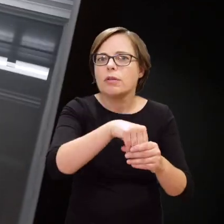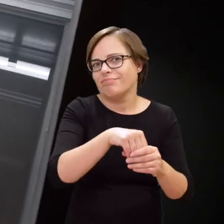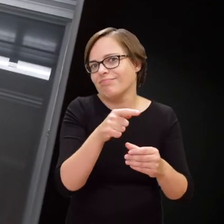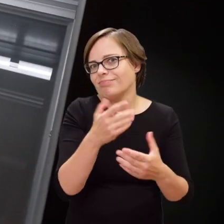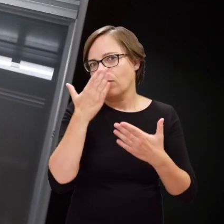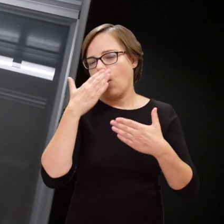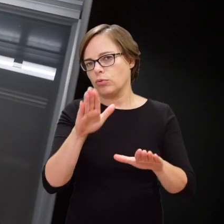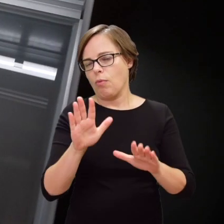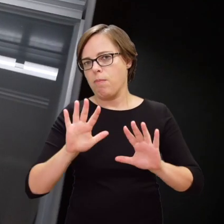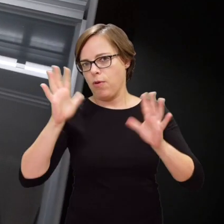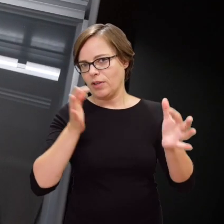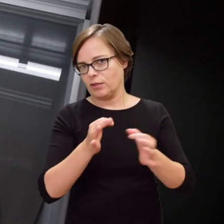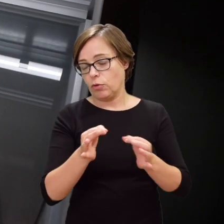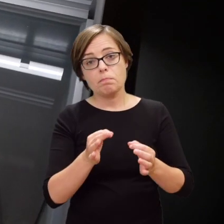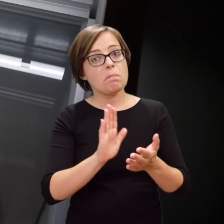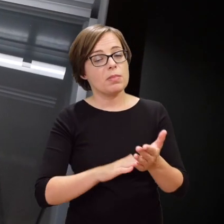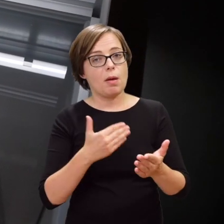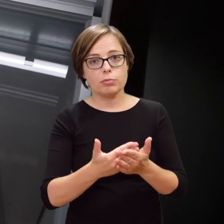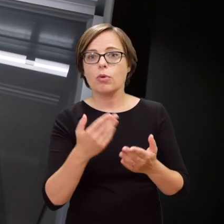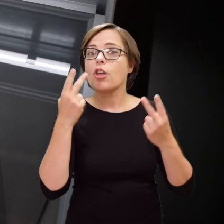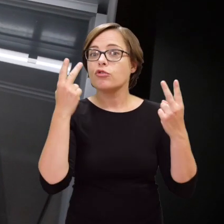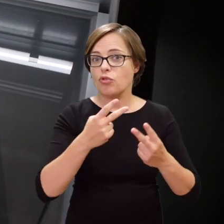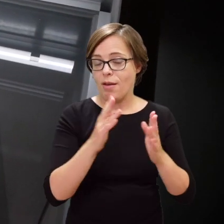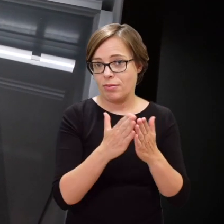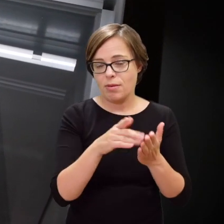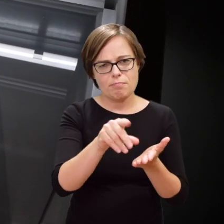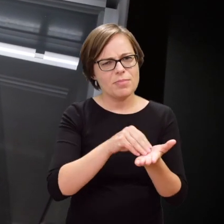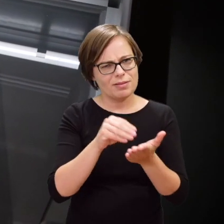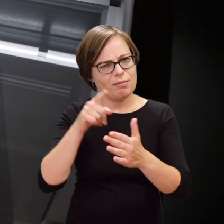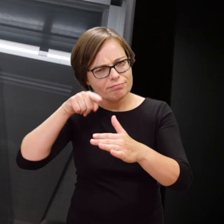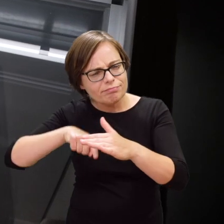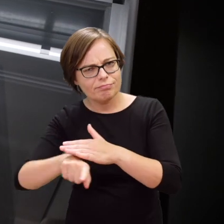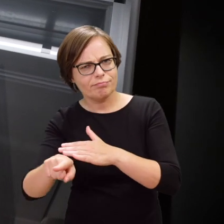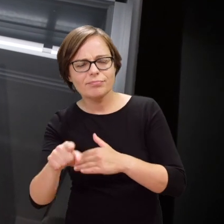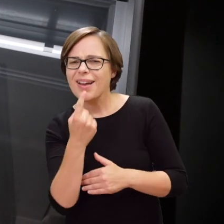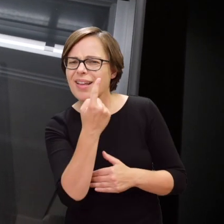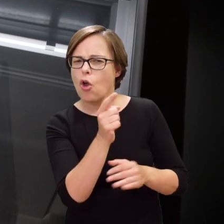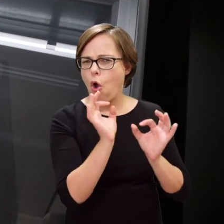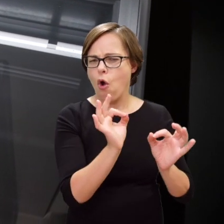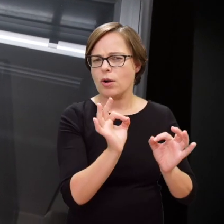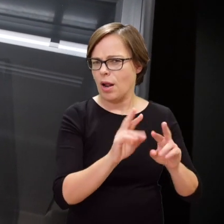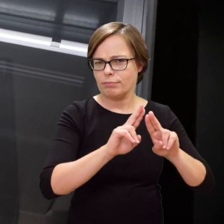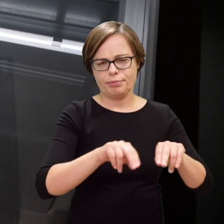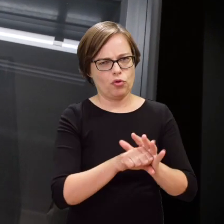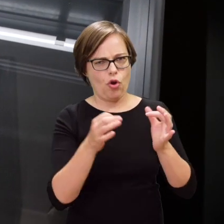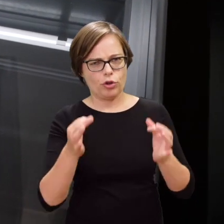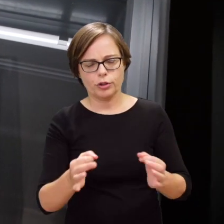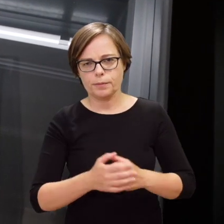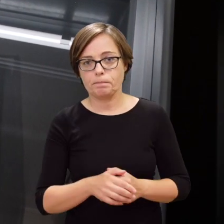One of them is the diary written inside the bunker—the only one to survive until today.